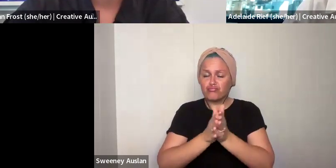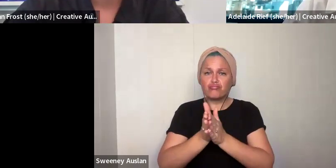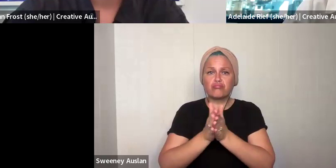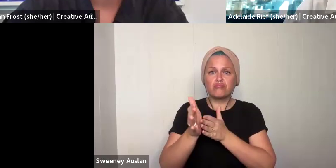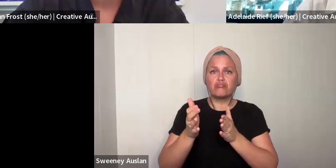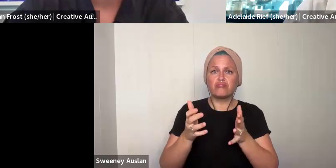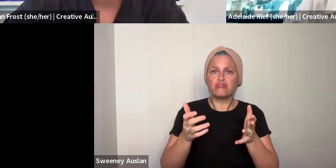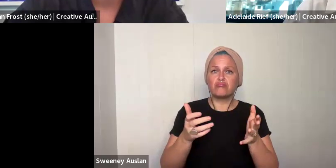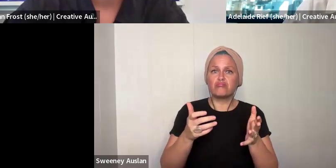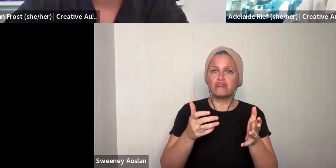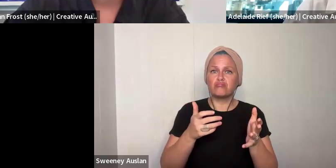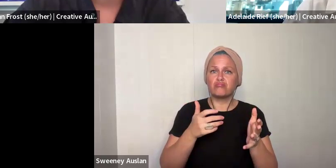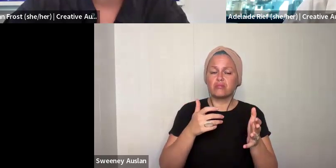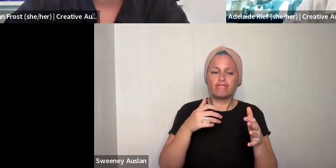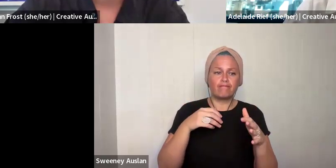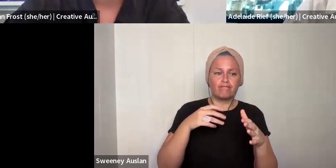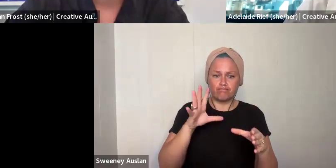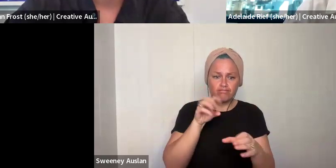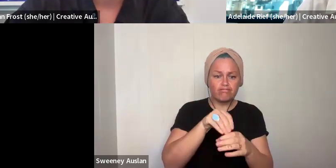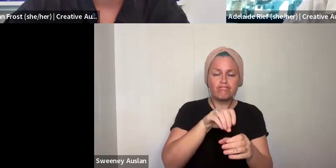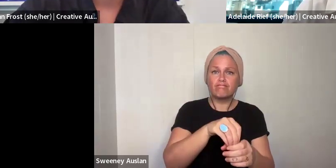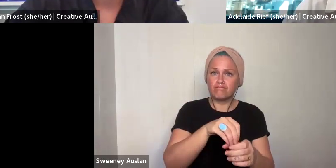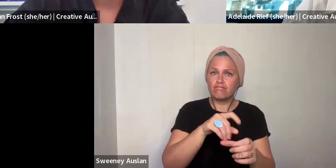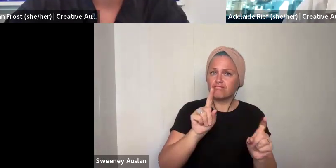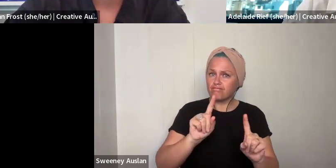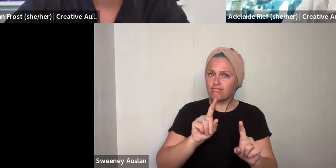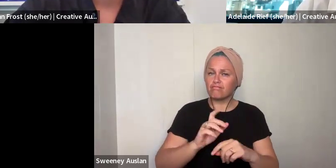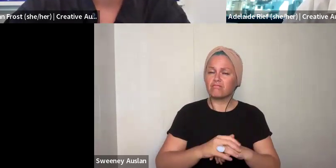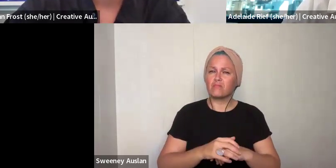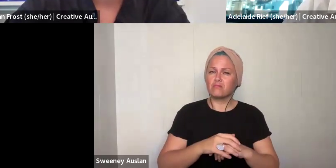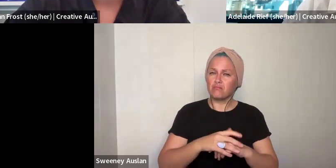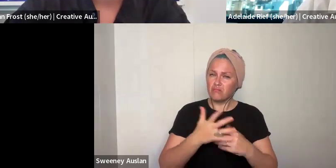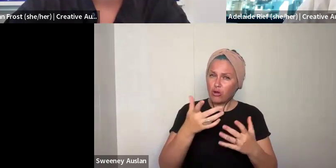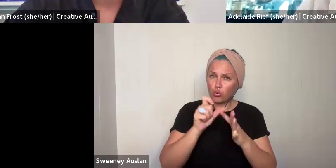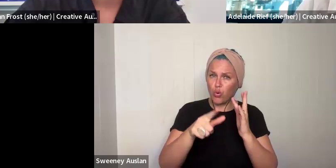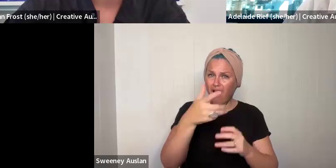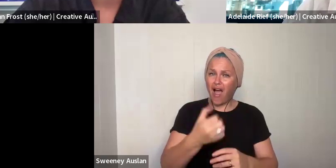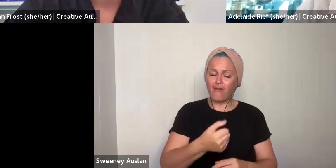to work with the other participants in the program? Are you going to be able